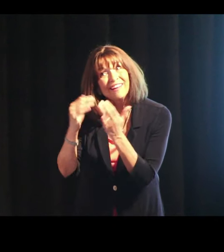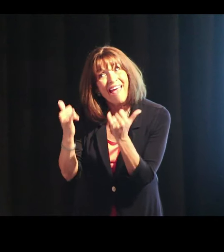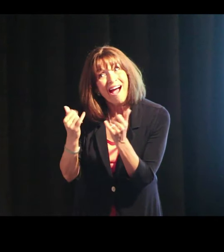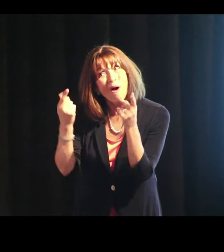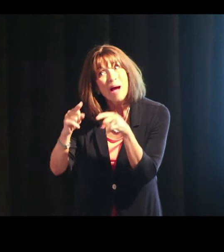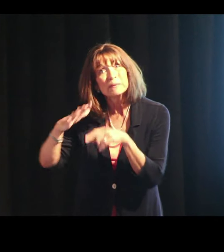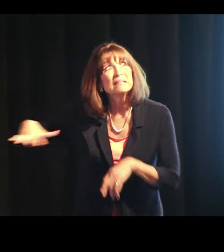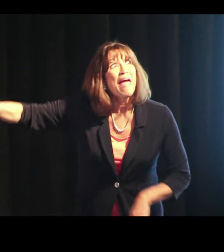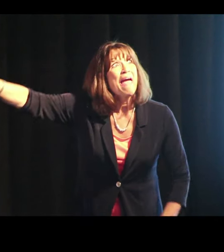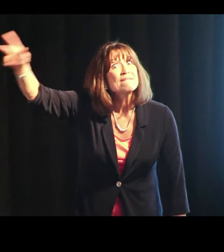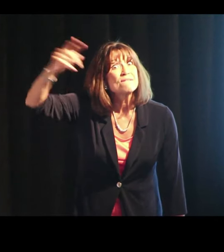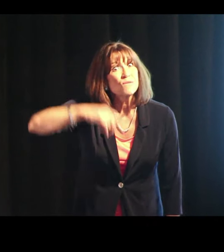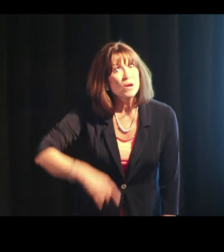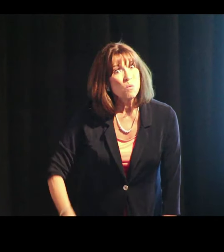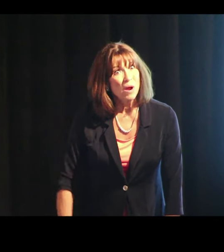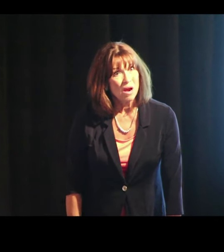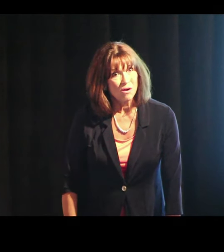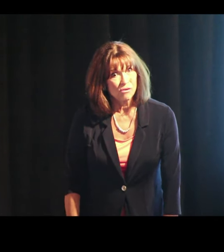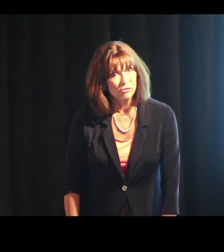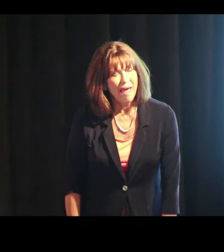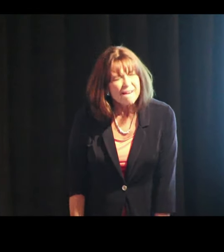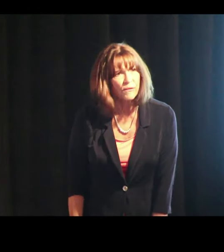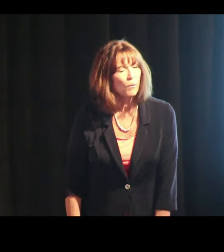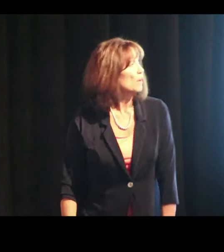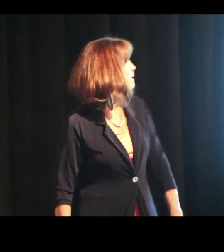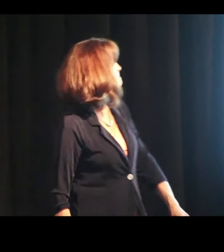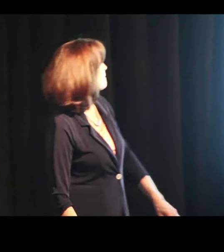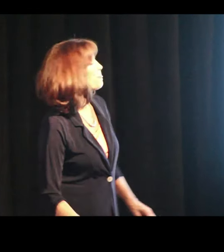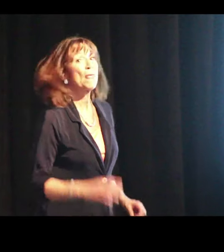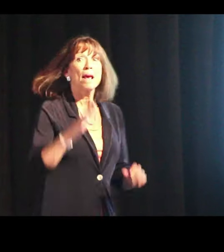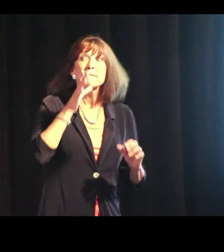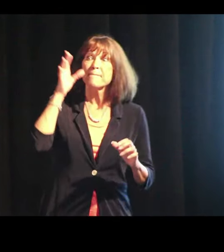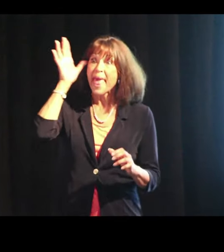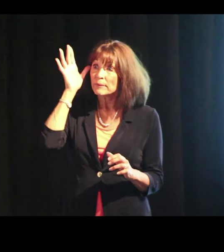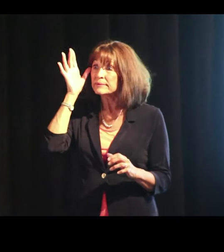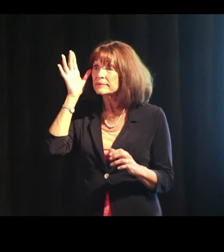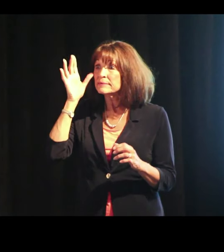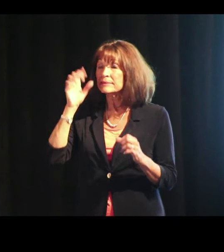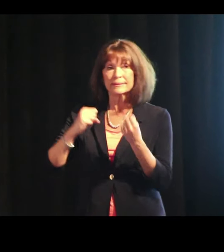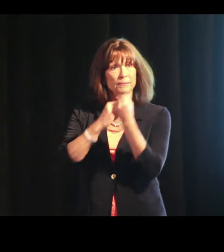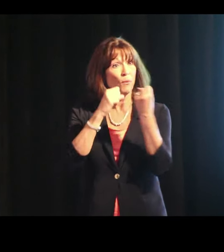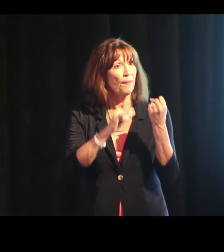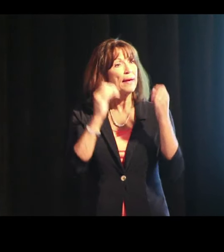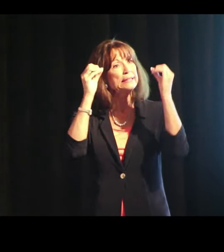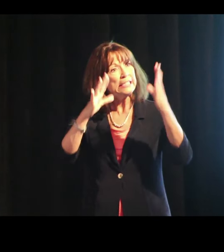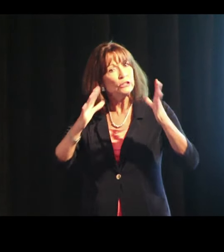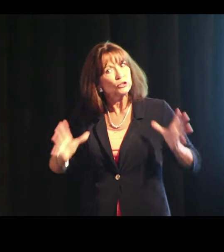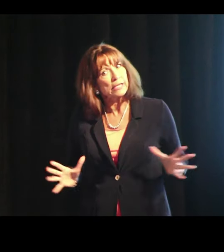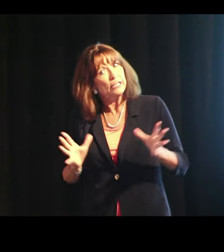But learning now happens everywhere, everywhere. And parents support the teachers,